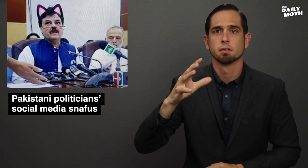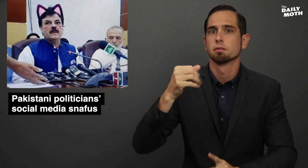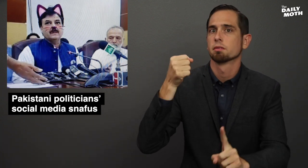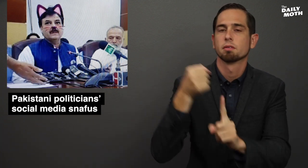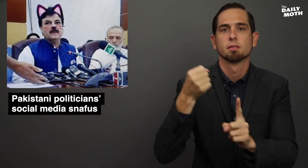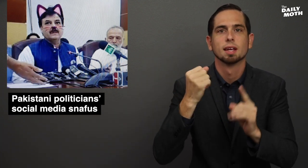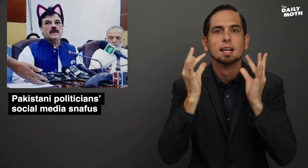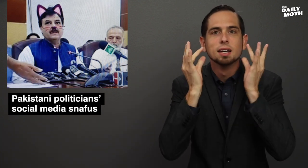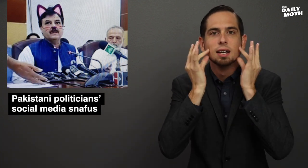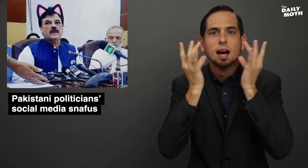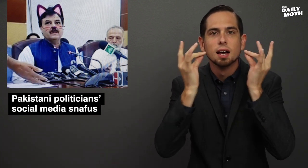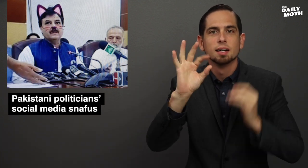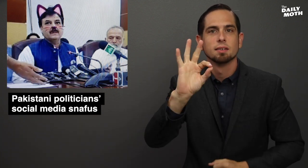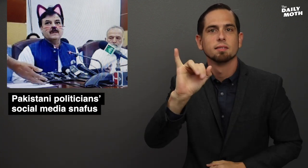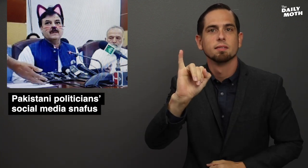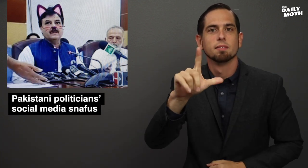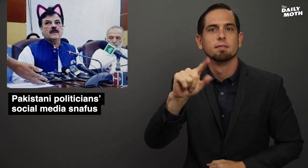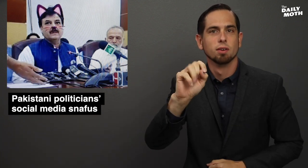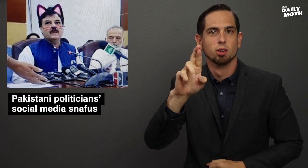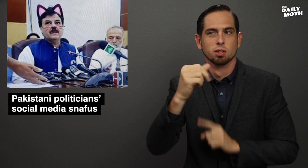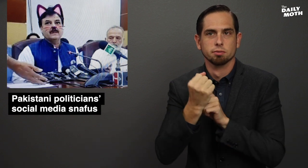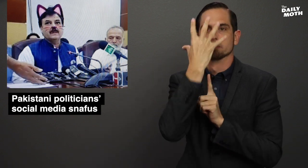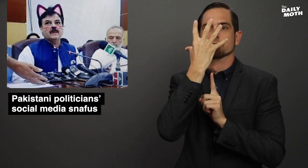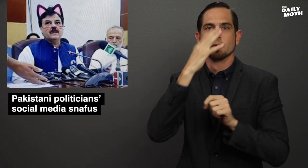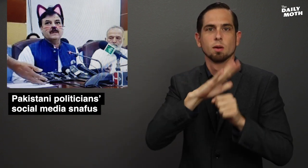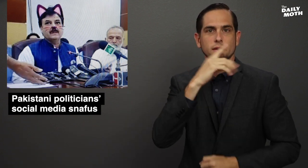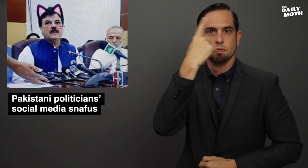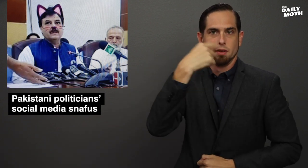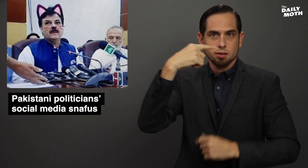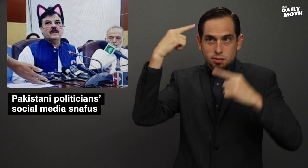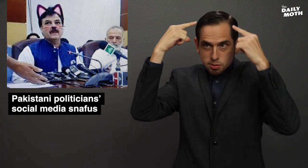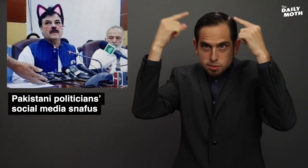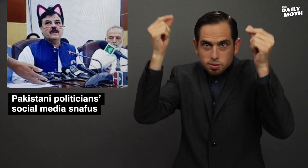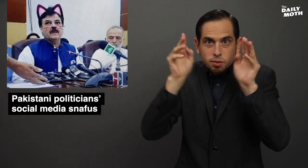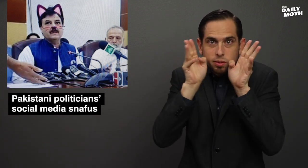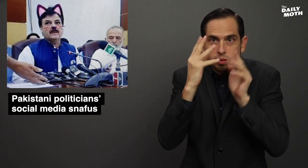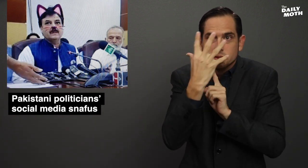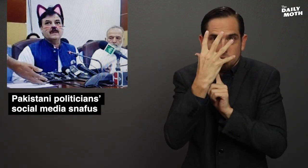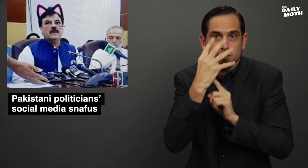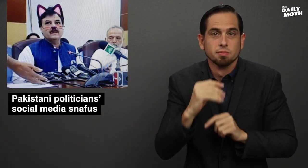a cat filter somehow came on his face.